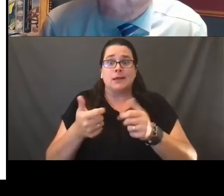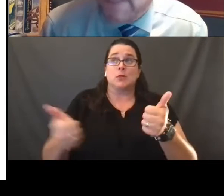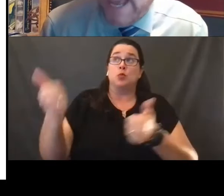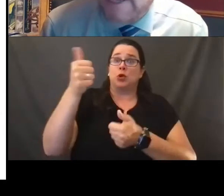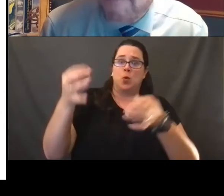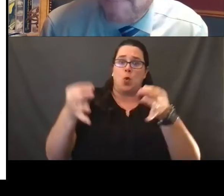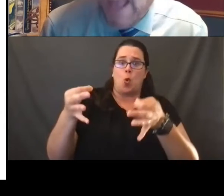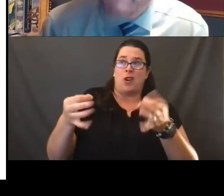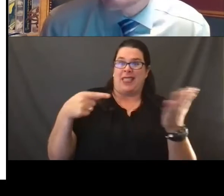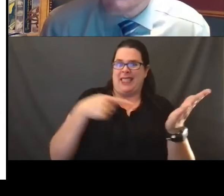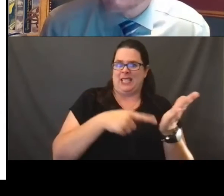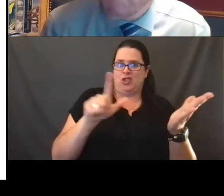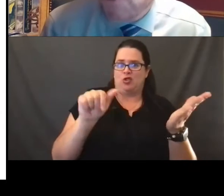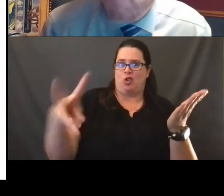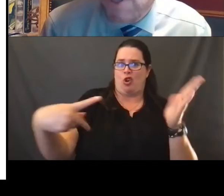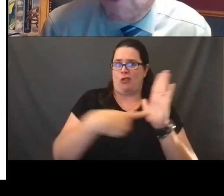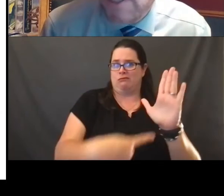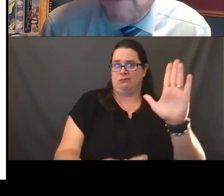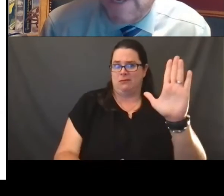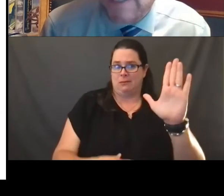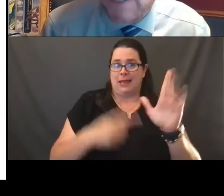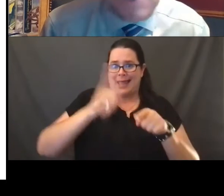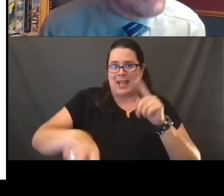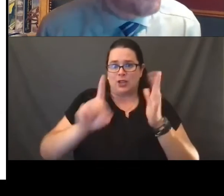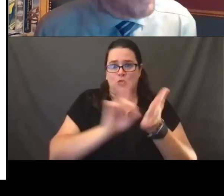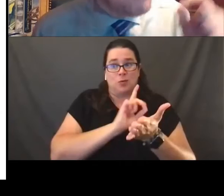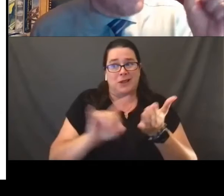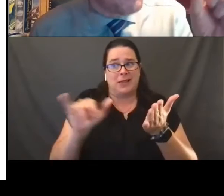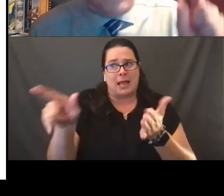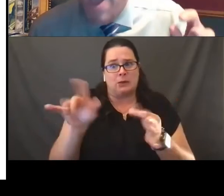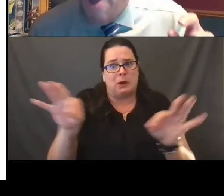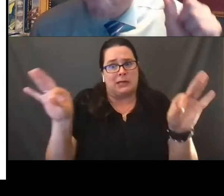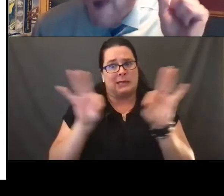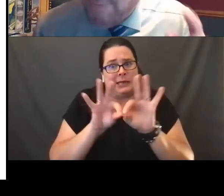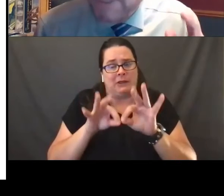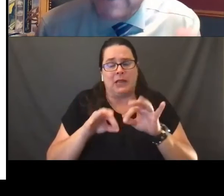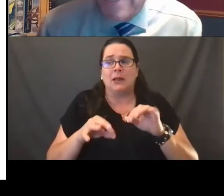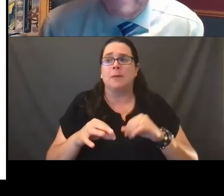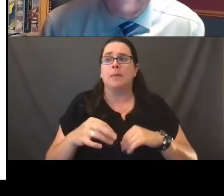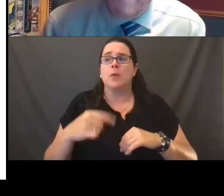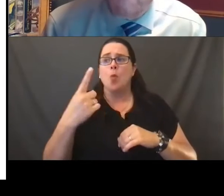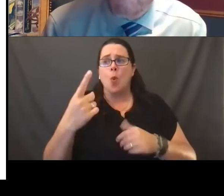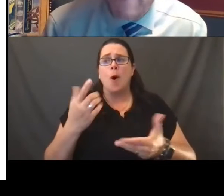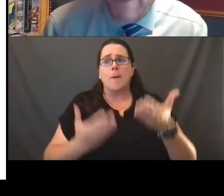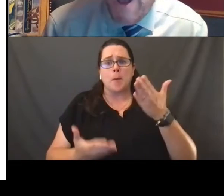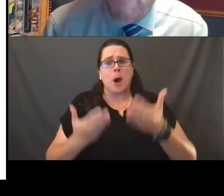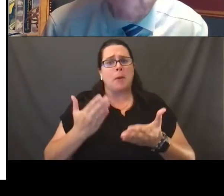it would be the law of the land. And that's why it's so very significant. As I said, one of those probably taken care of right now